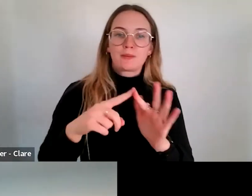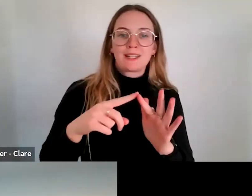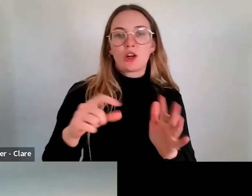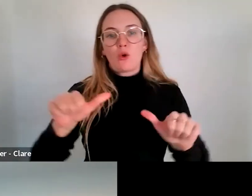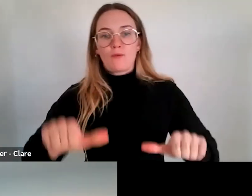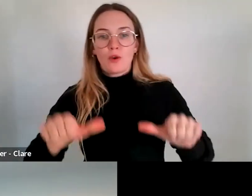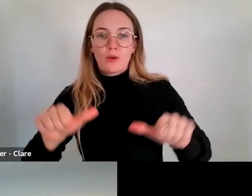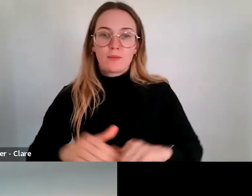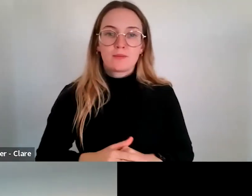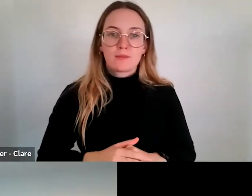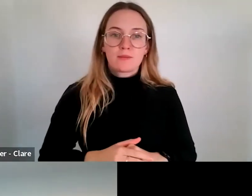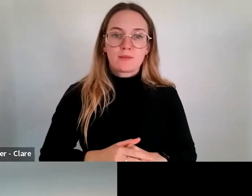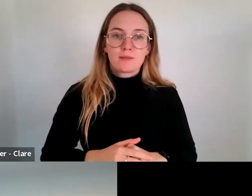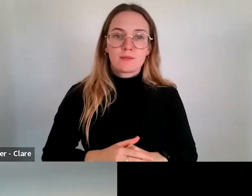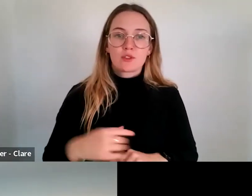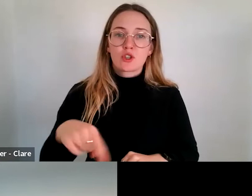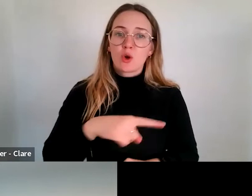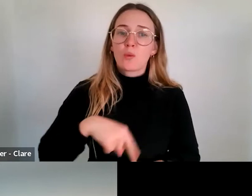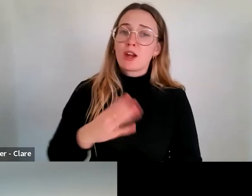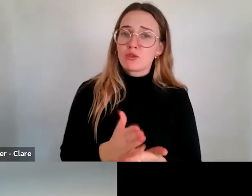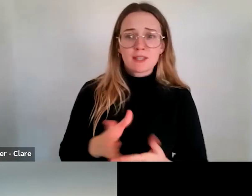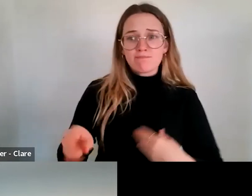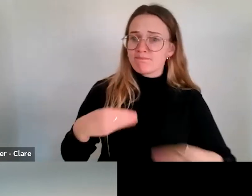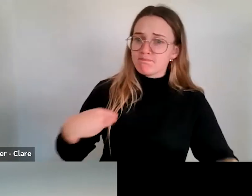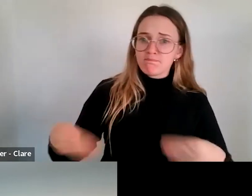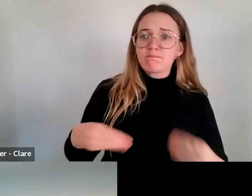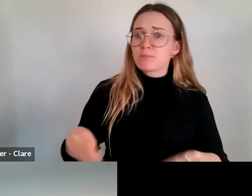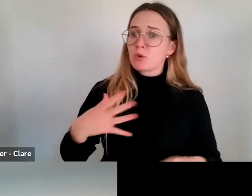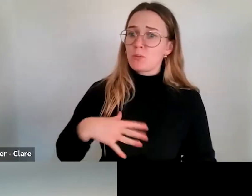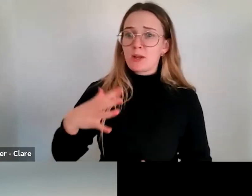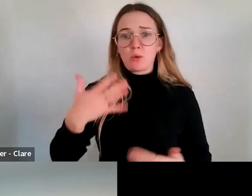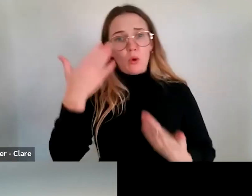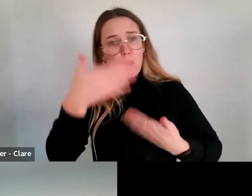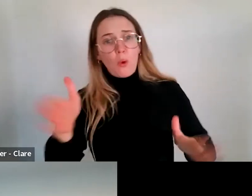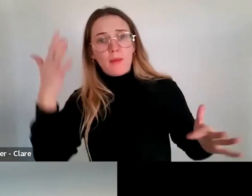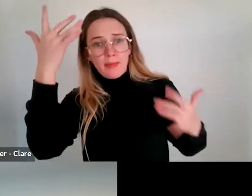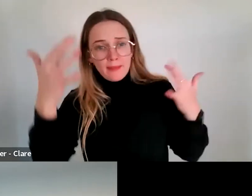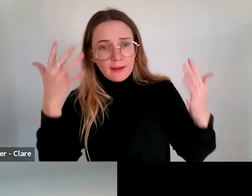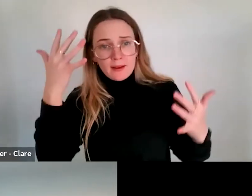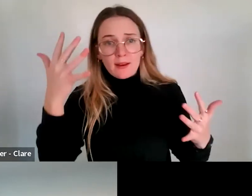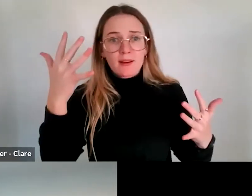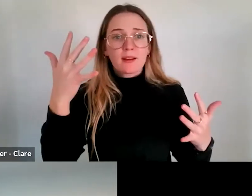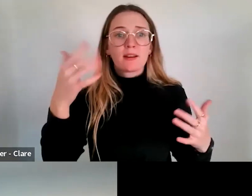we'll be quite generous and liberal in our thinking around co-investment. But